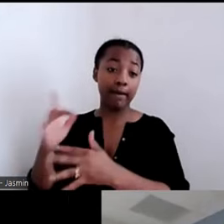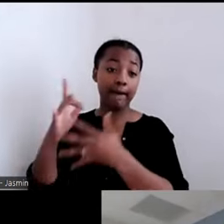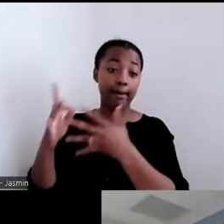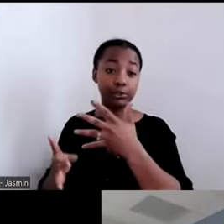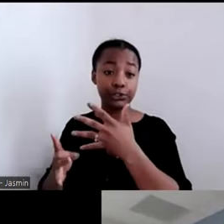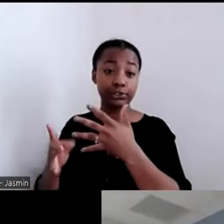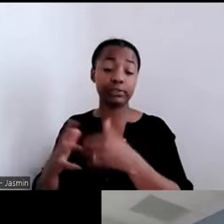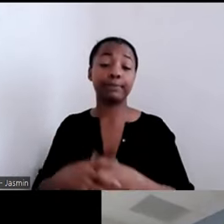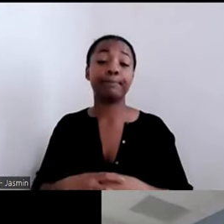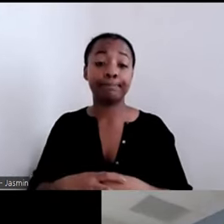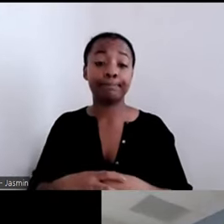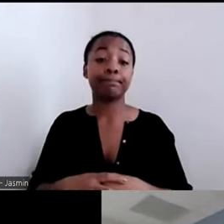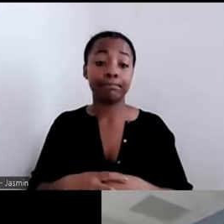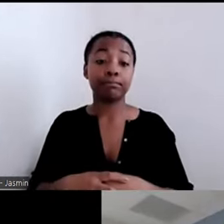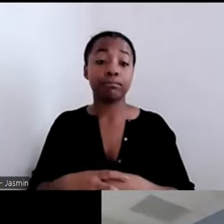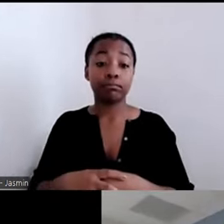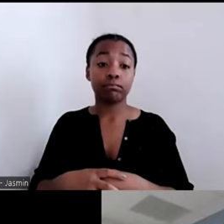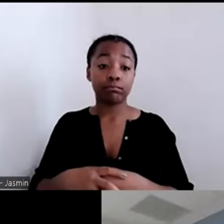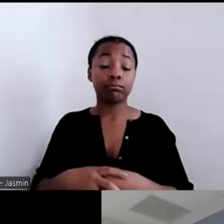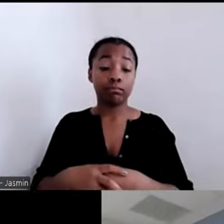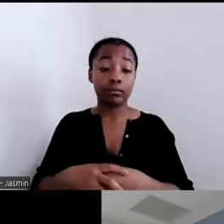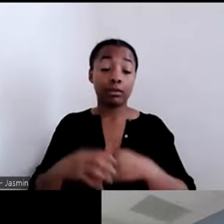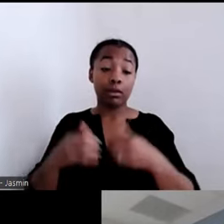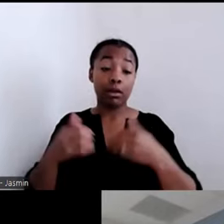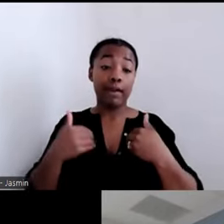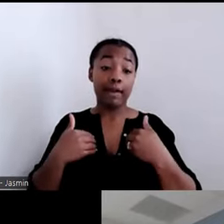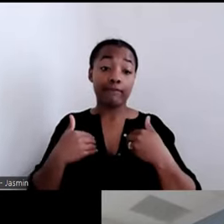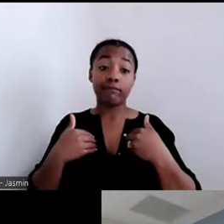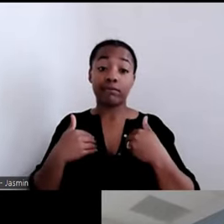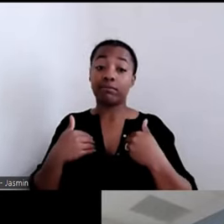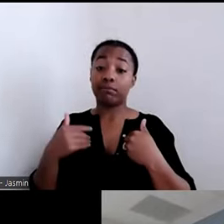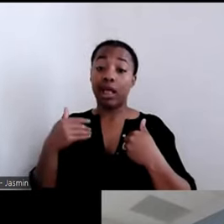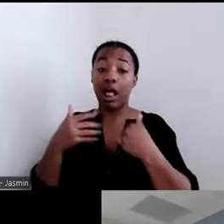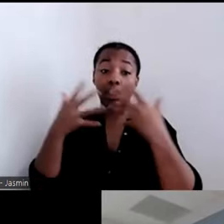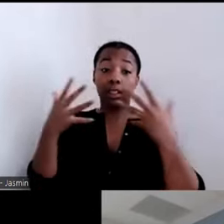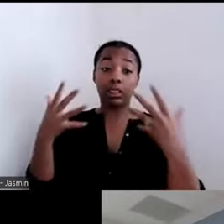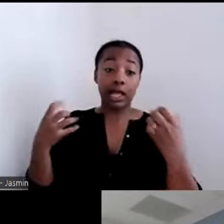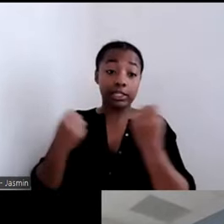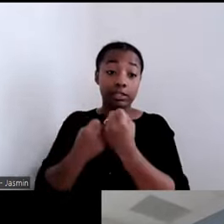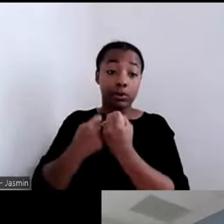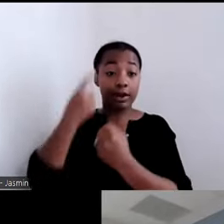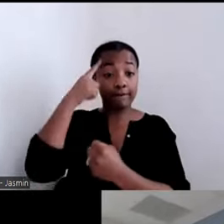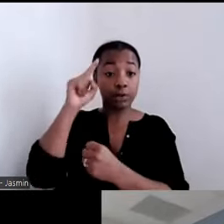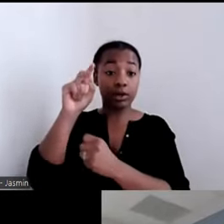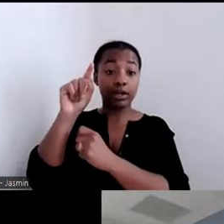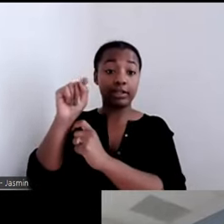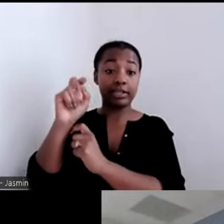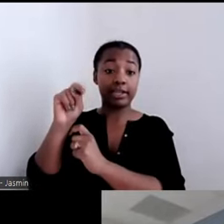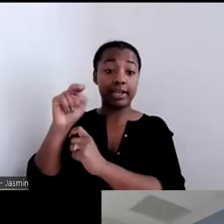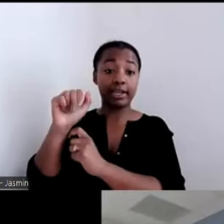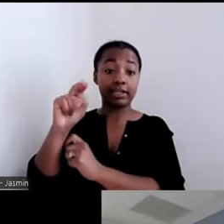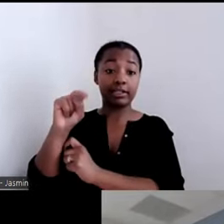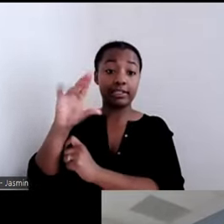great support for tenancy rights, home health, personal care services, all of that